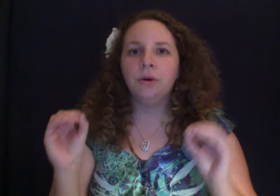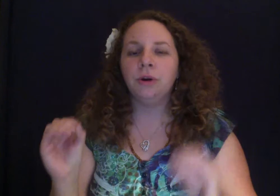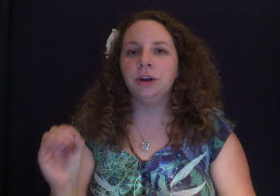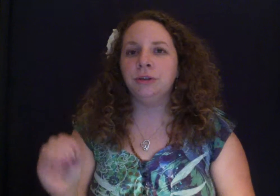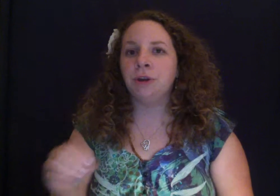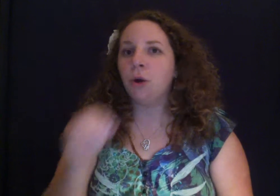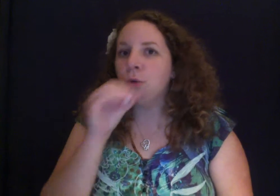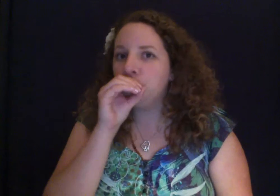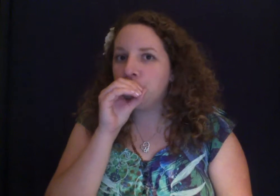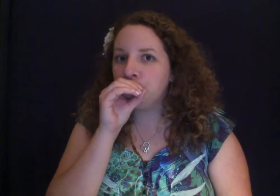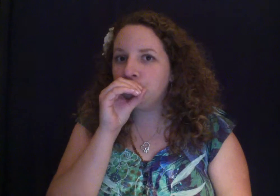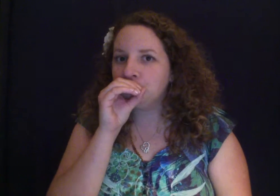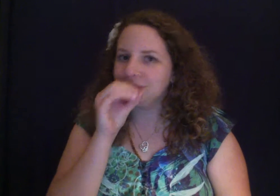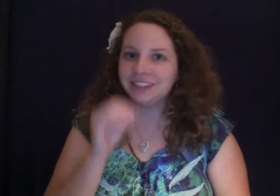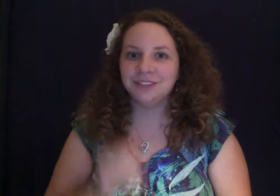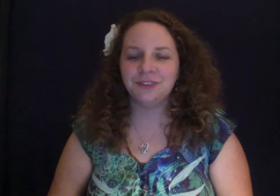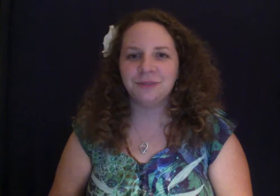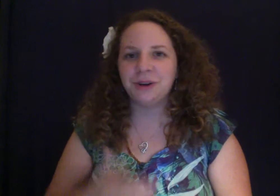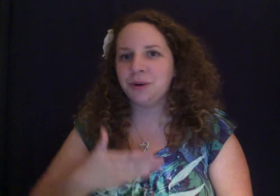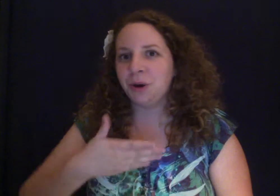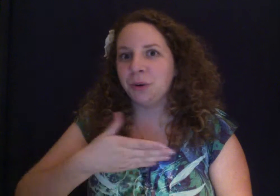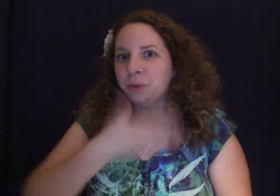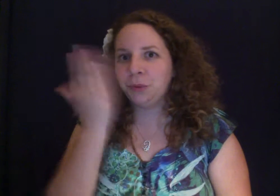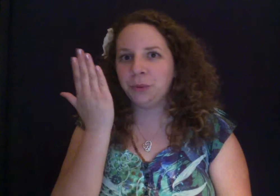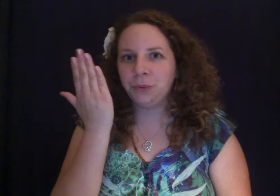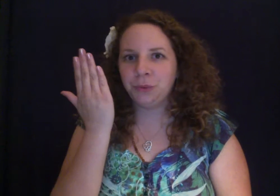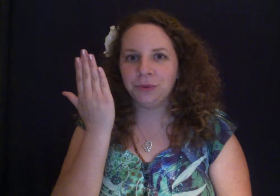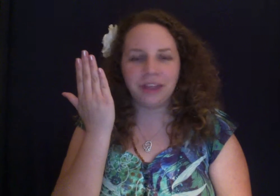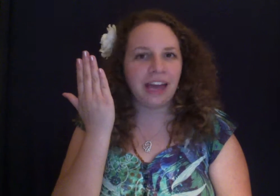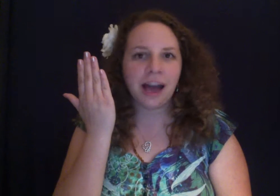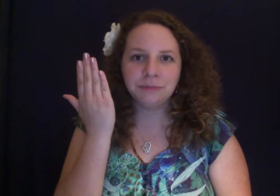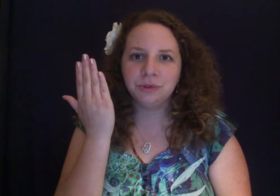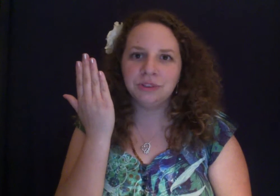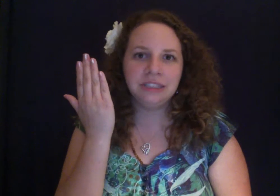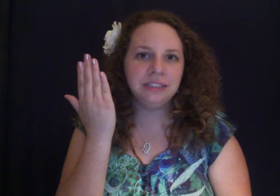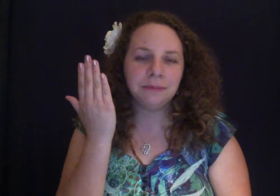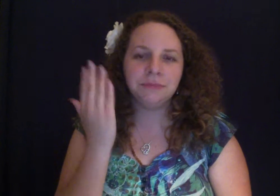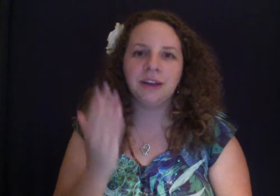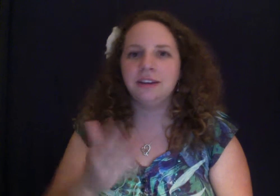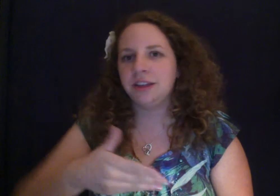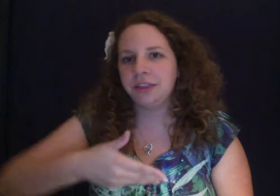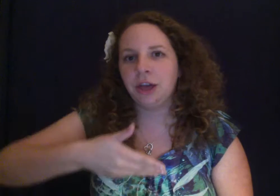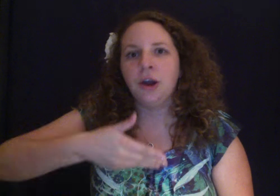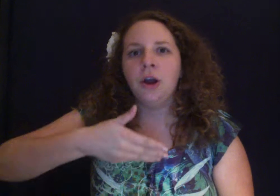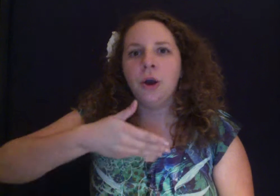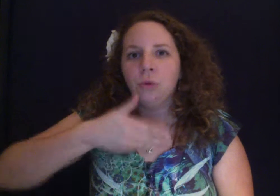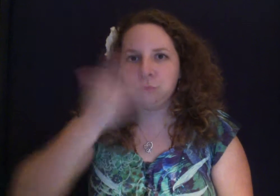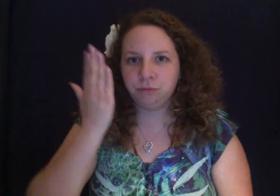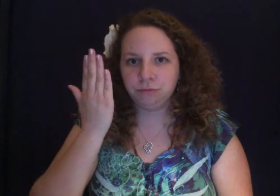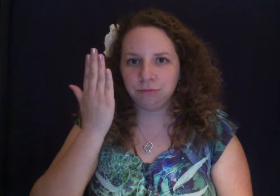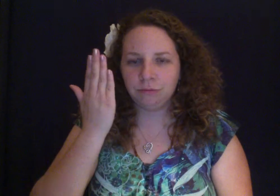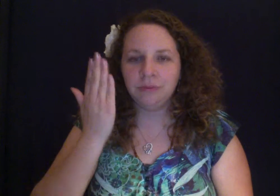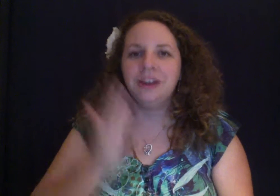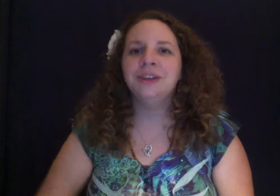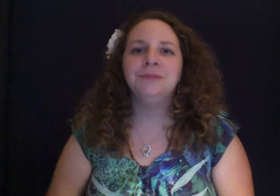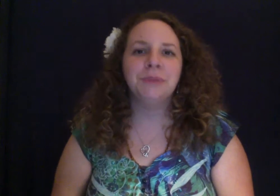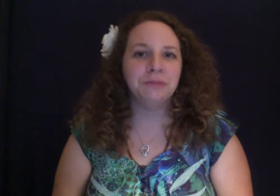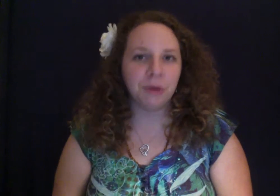or you can go that's a fun one or like absolutely zip nada nothing but the most